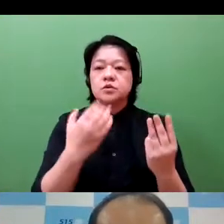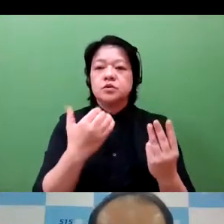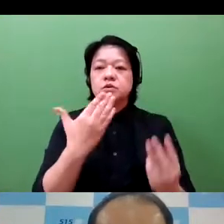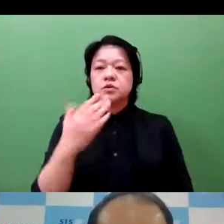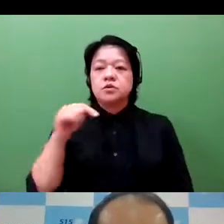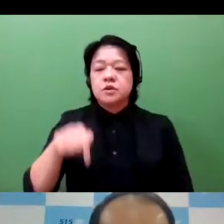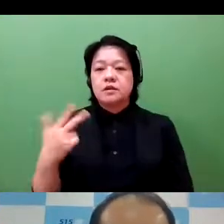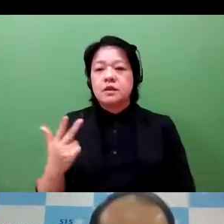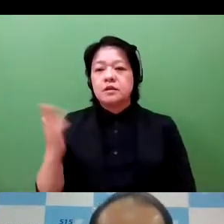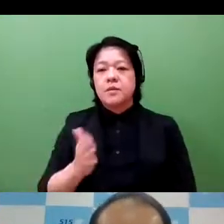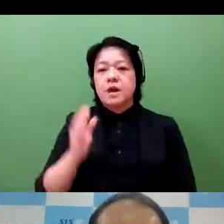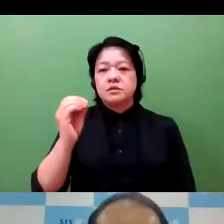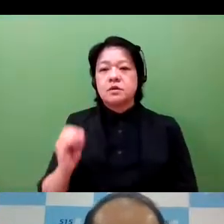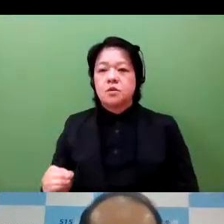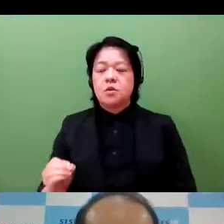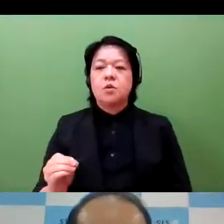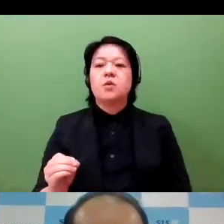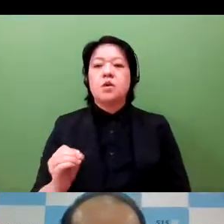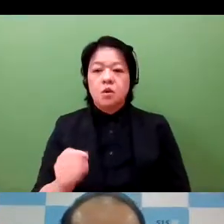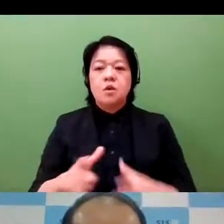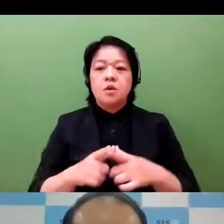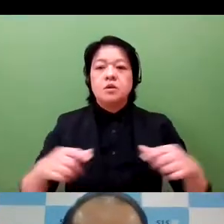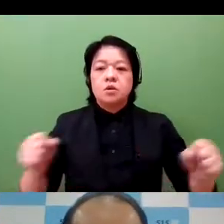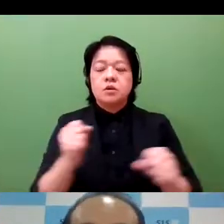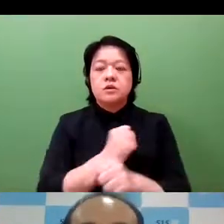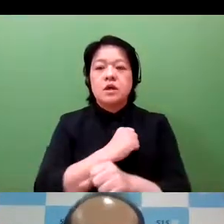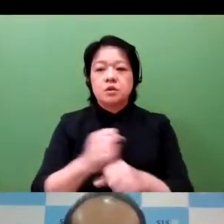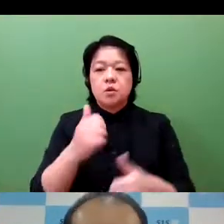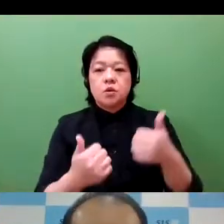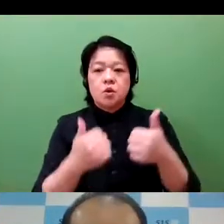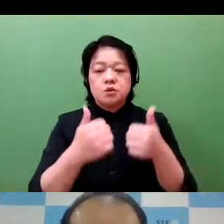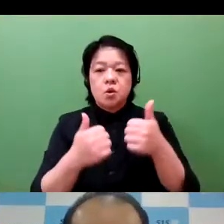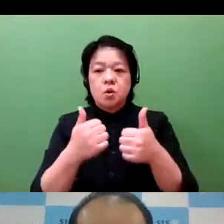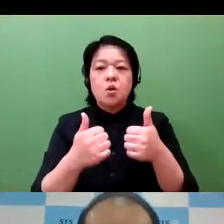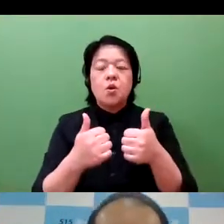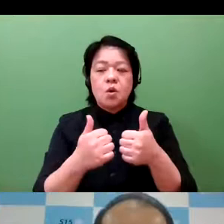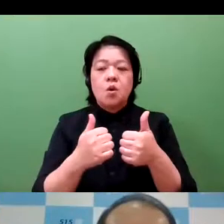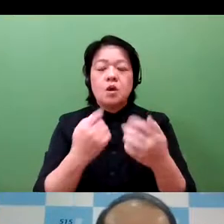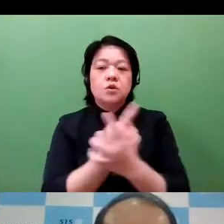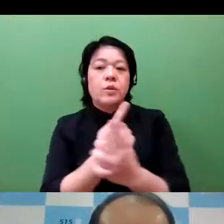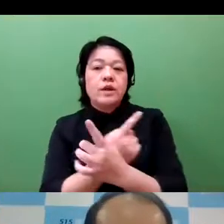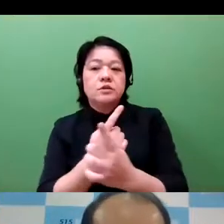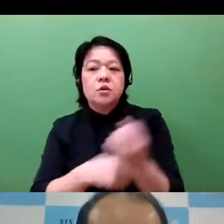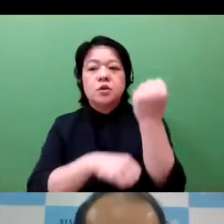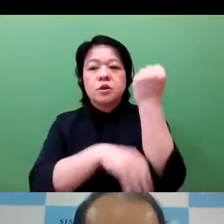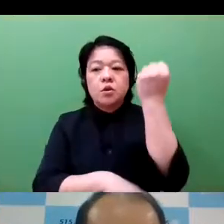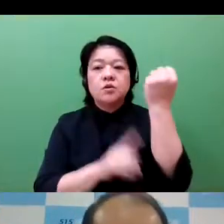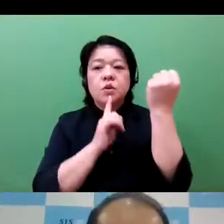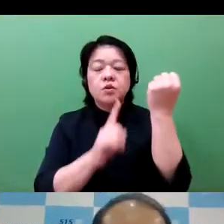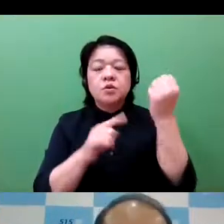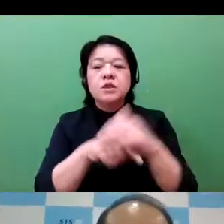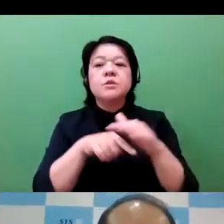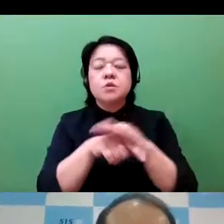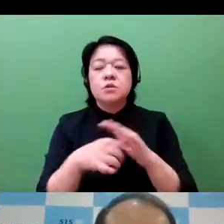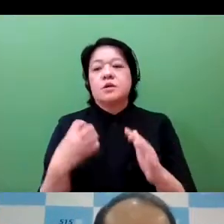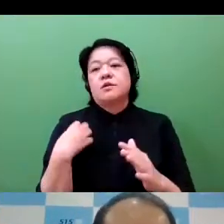accounting for 99.7% of all companies. Here in Japan, it has served as a source of the industrial competitiveness and innovation